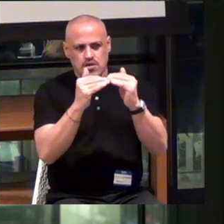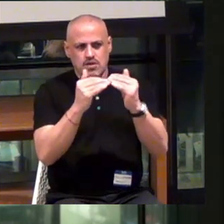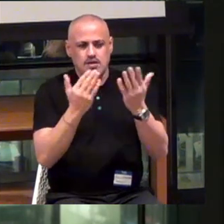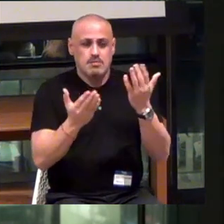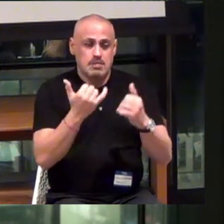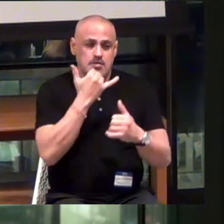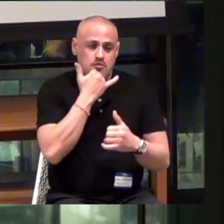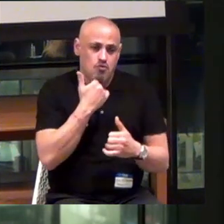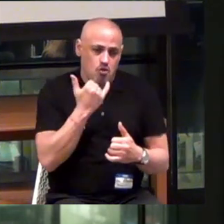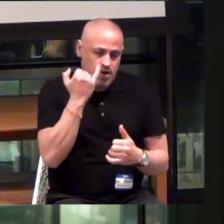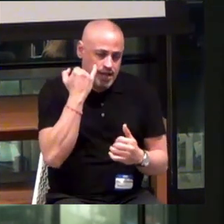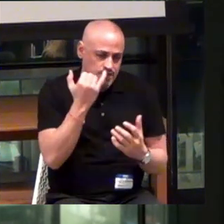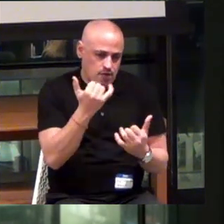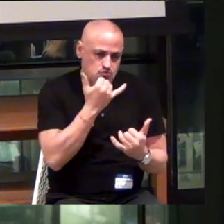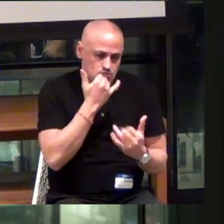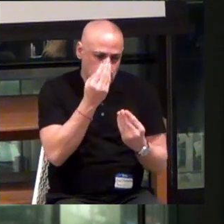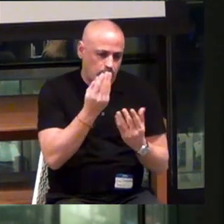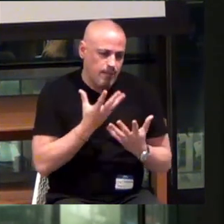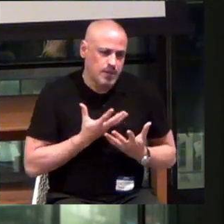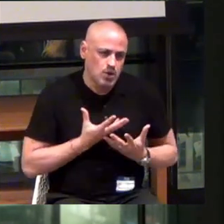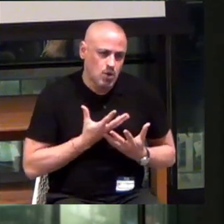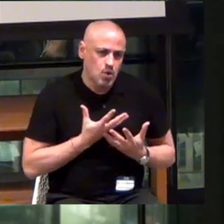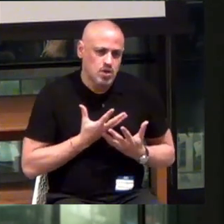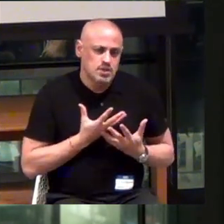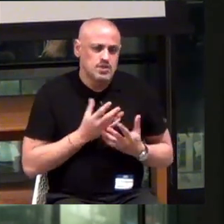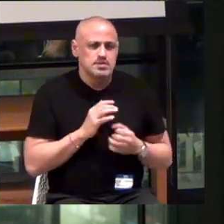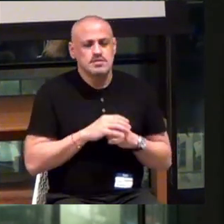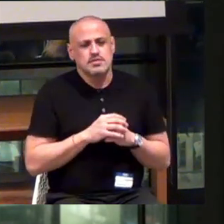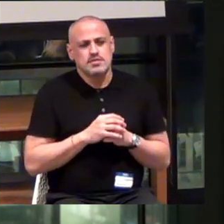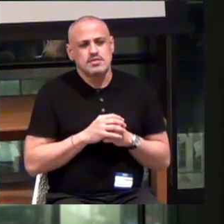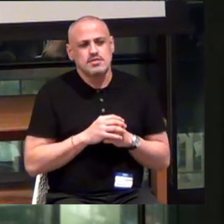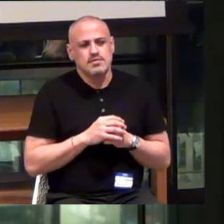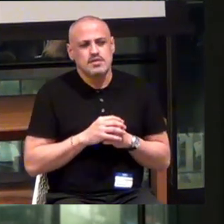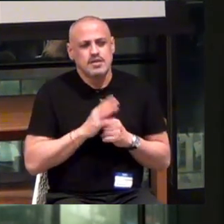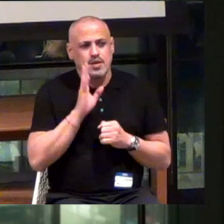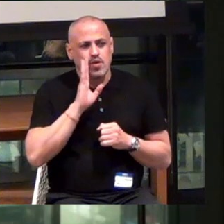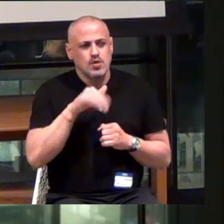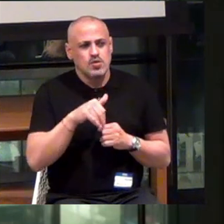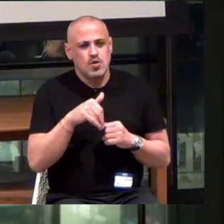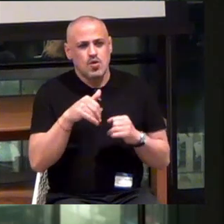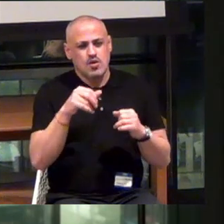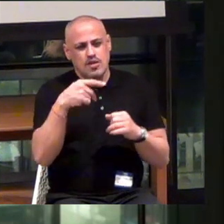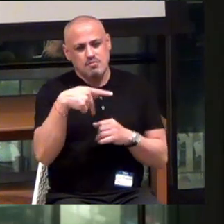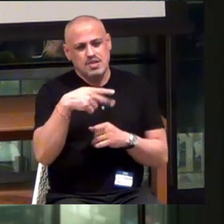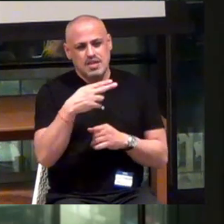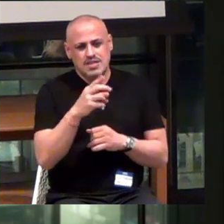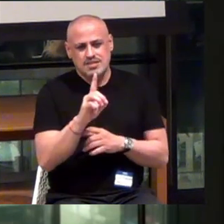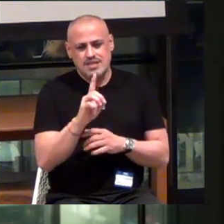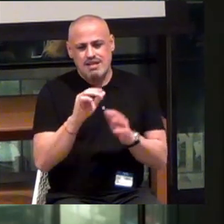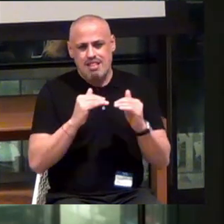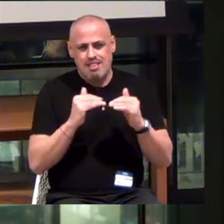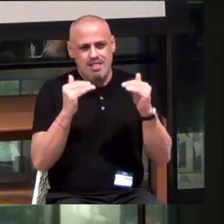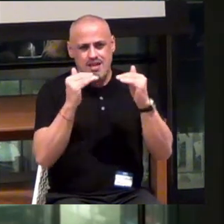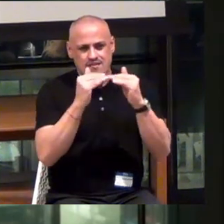So correct me, community, if I'm offtarget, but at the PhD level essentially is the only